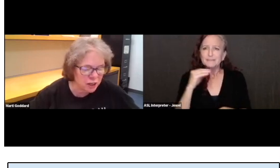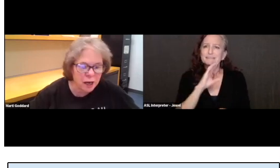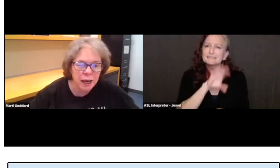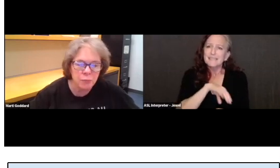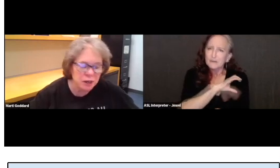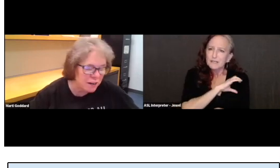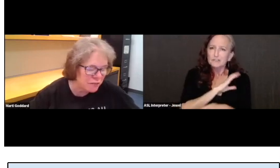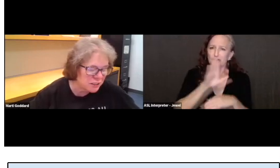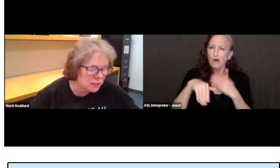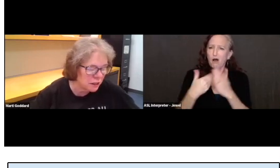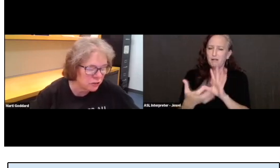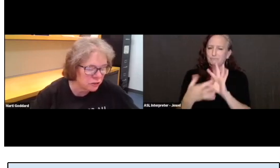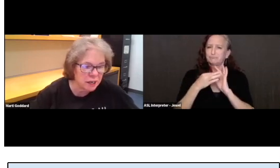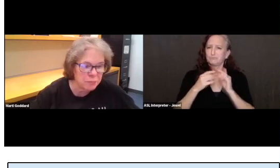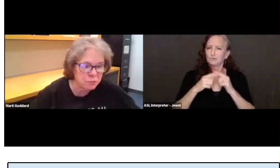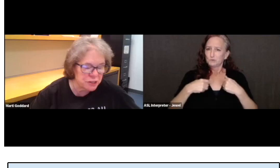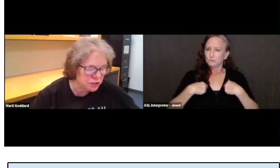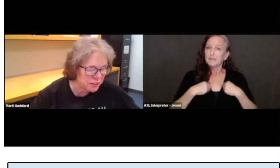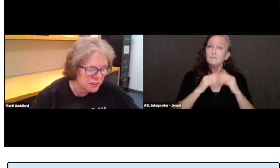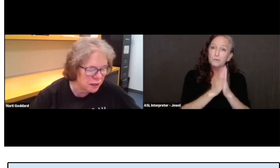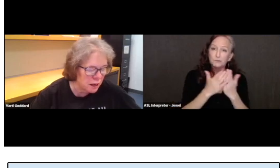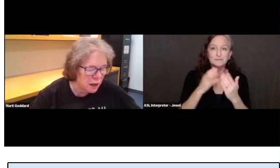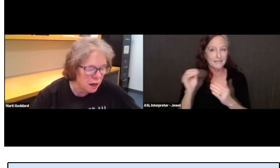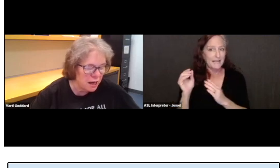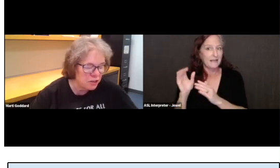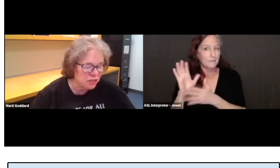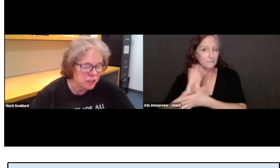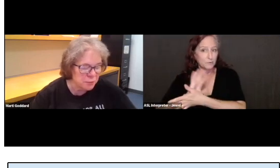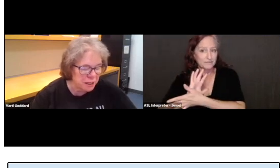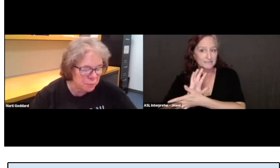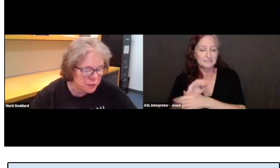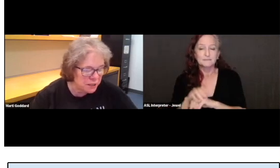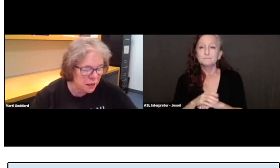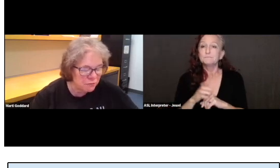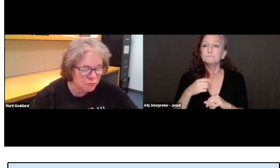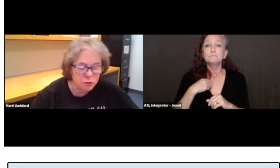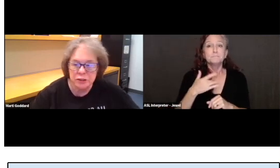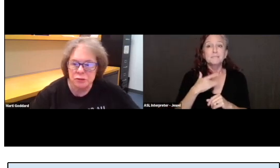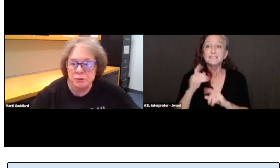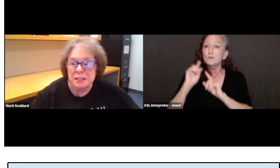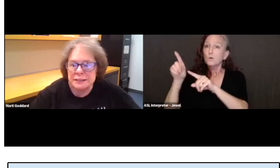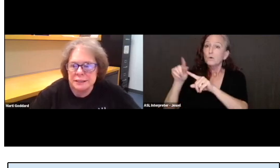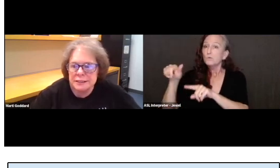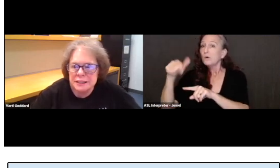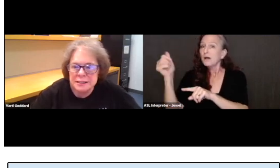And when I visit other libraries, I usually make a beeline for the 360s